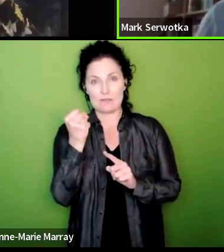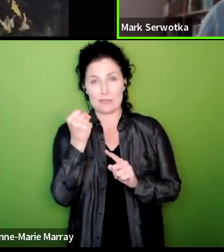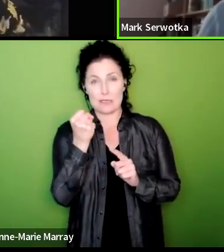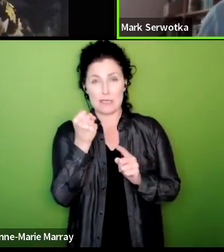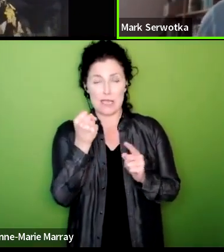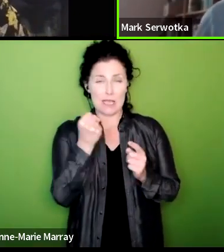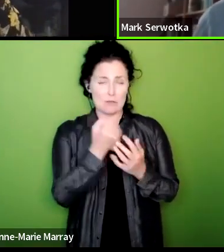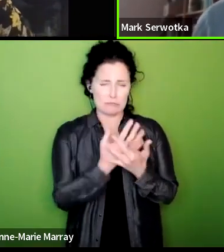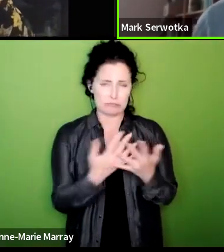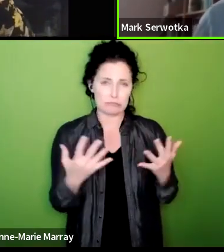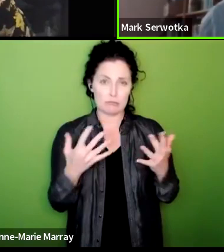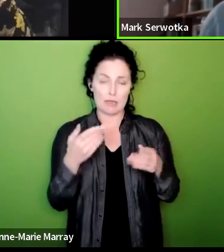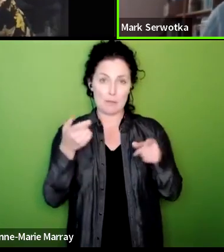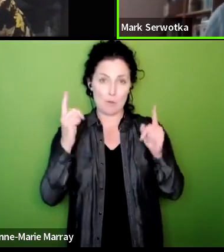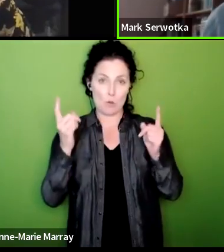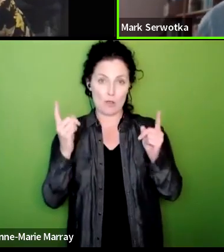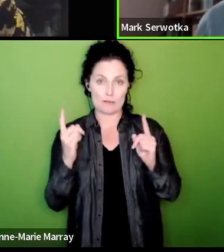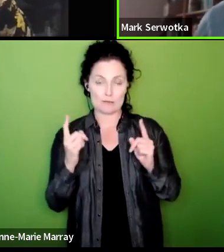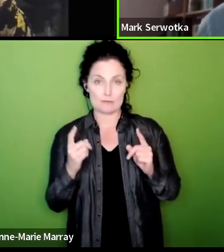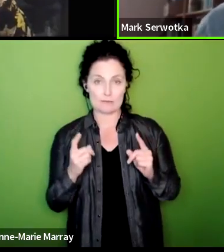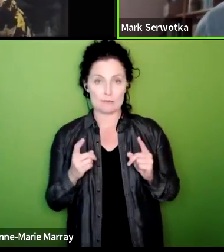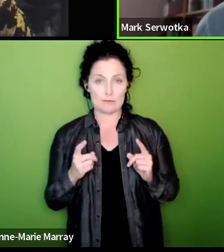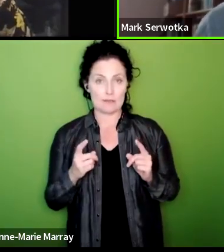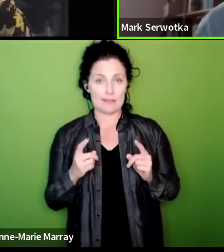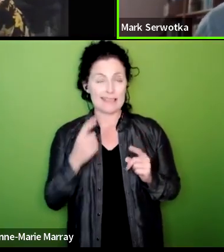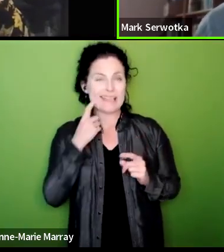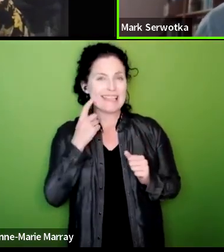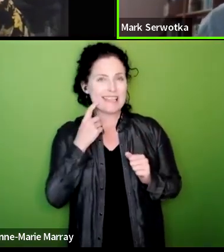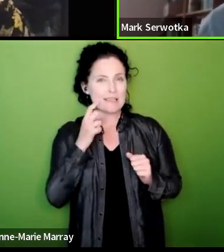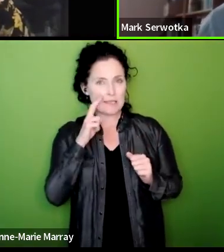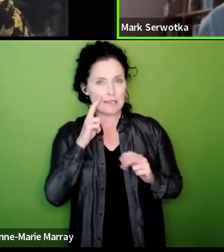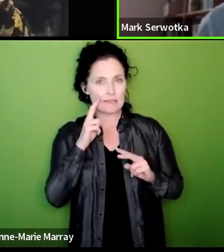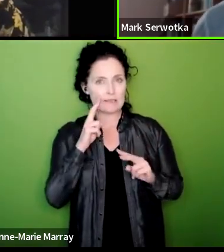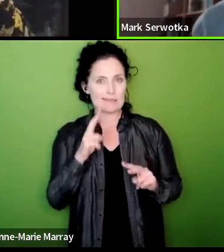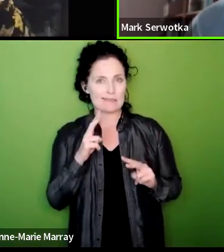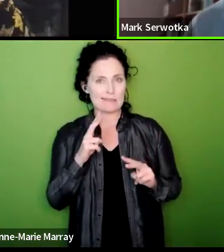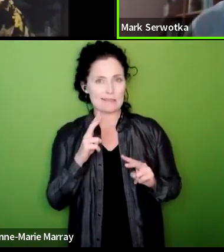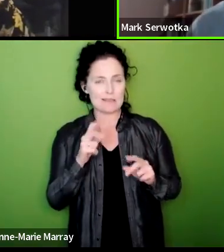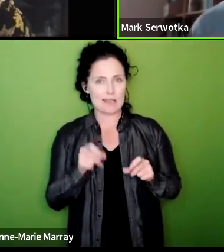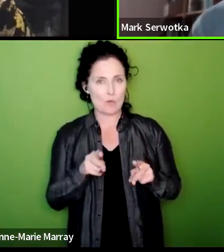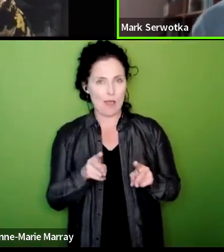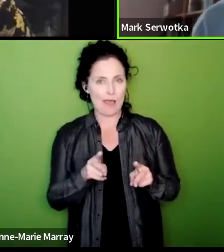um and again it's very easy to see a route where it probably won't take much to add those in we're